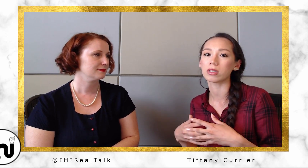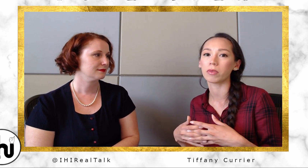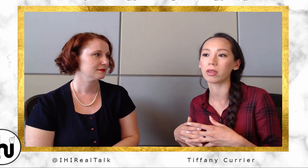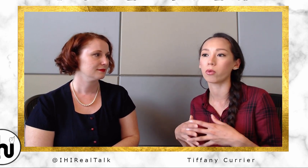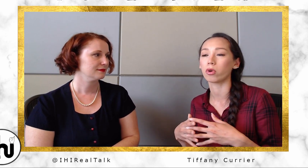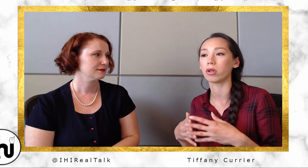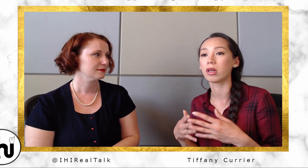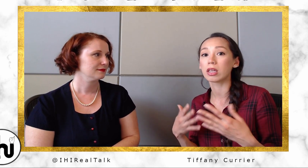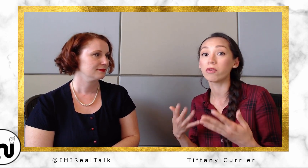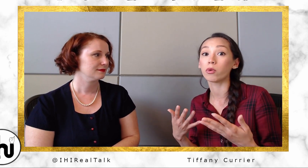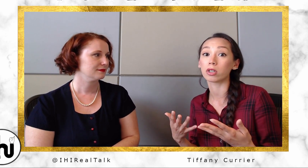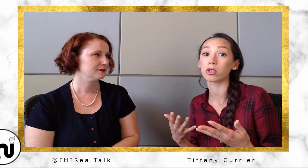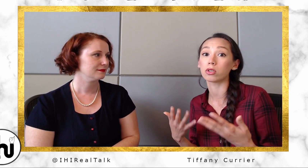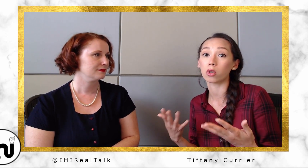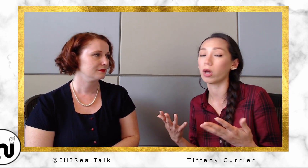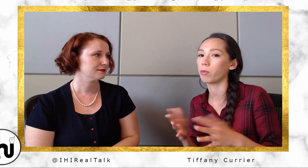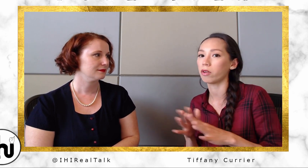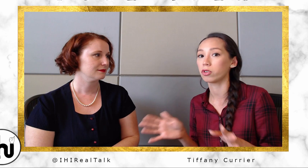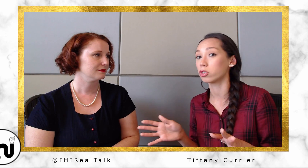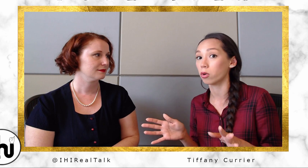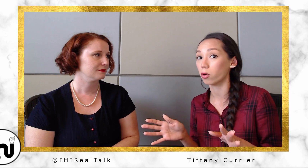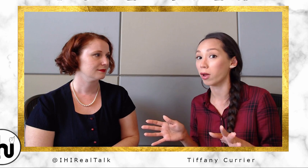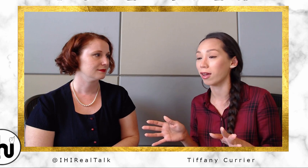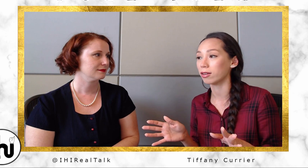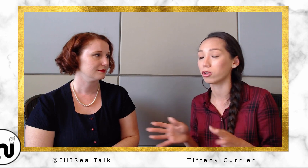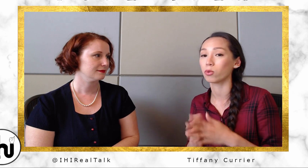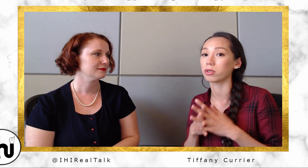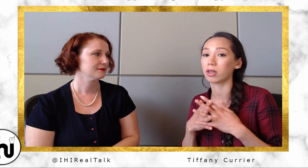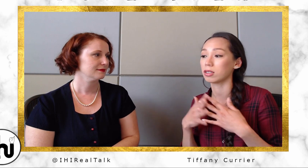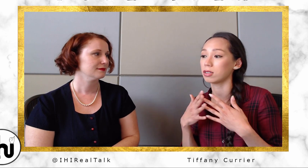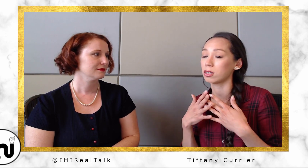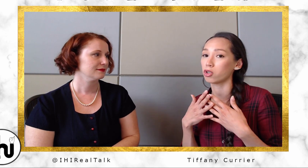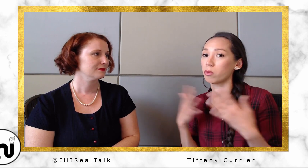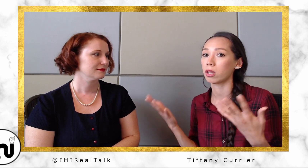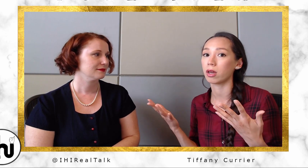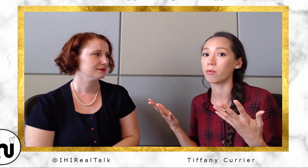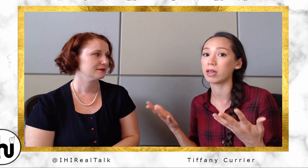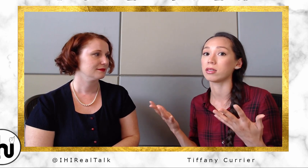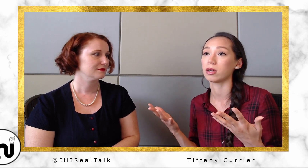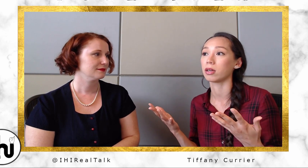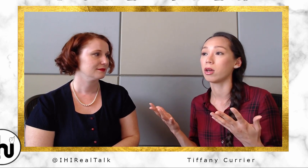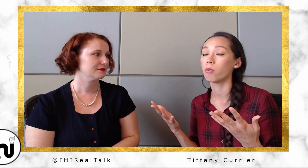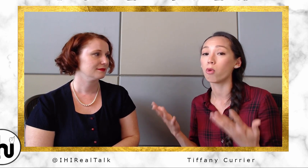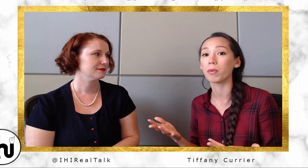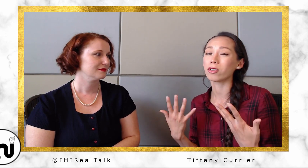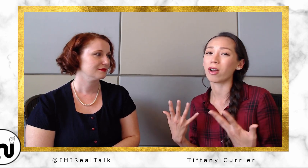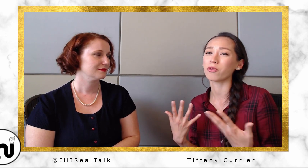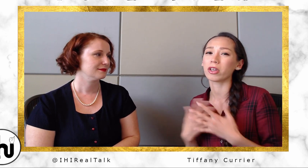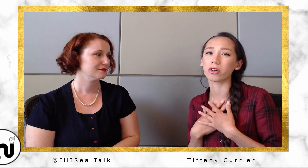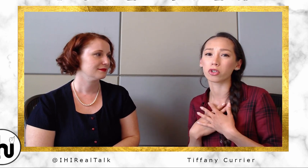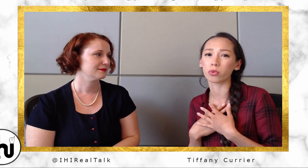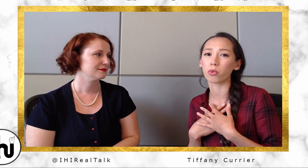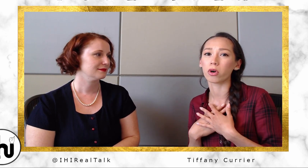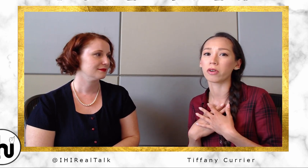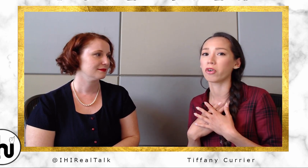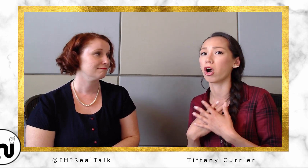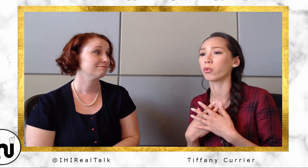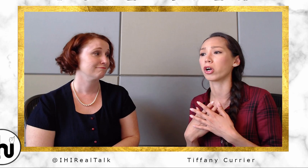that will give you an excuse to quit, but if you just don't quit, you will get to see so many amazing moments. I feel like, you're just rewarded for hard work, and